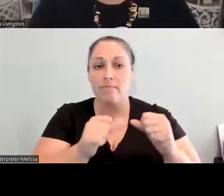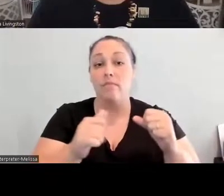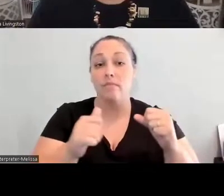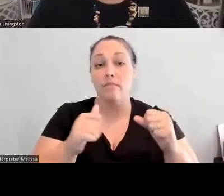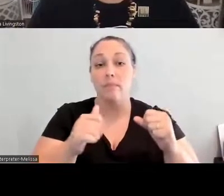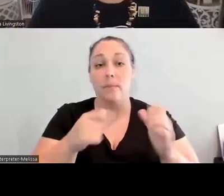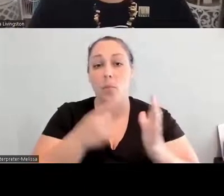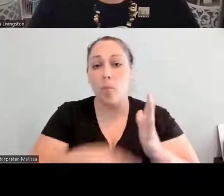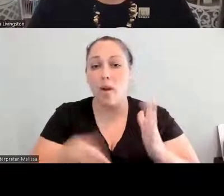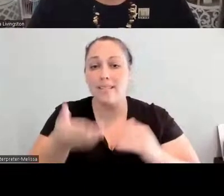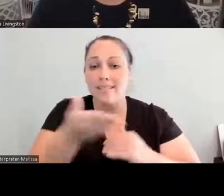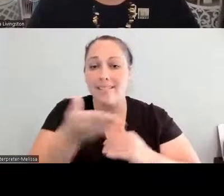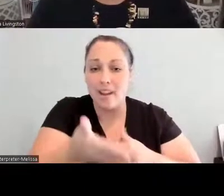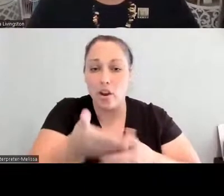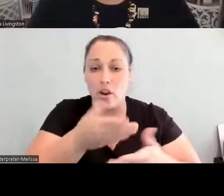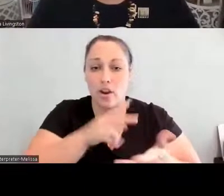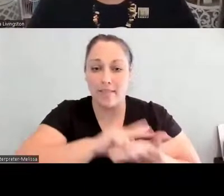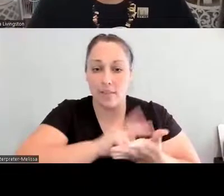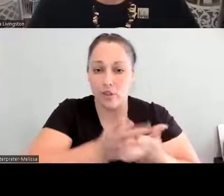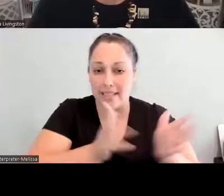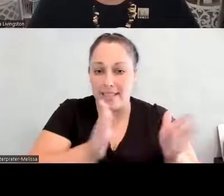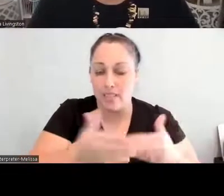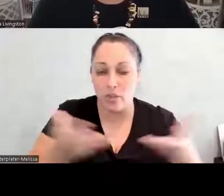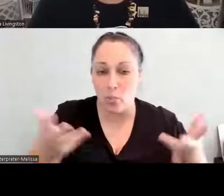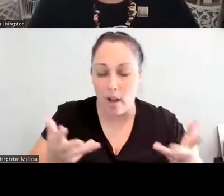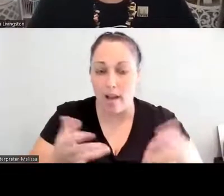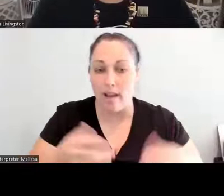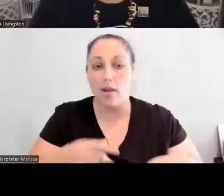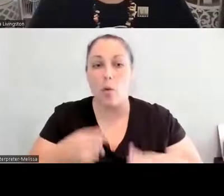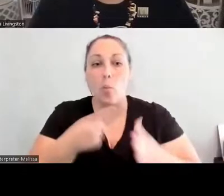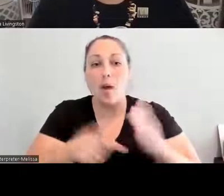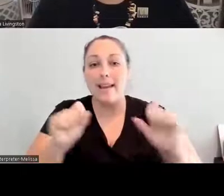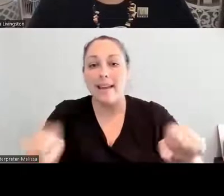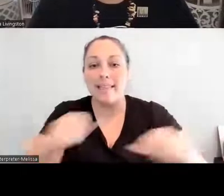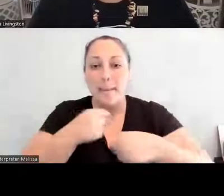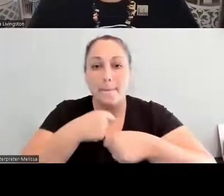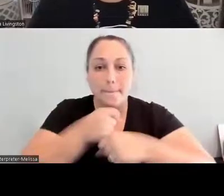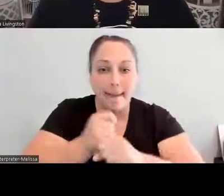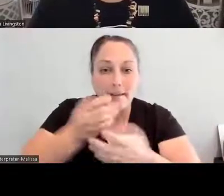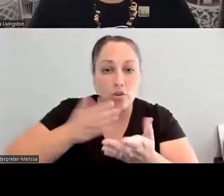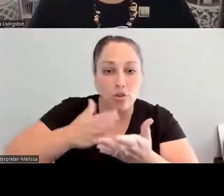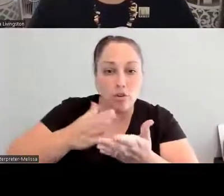kitchens, what are they able to make from what they have in their kitchens to emphasize, you know, maybe we have to do